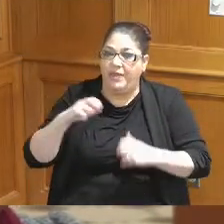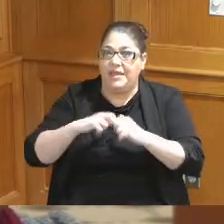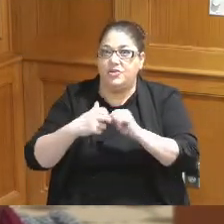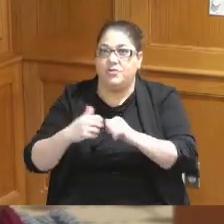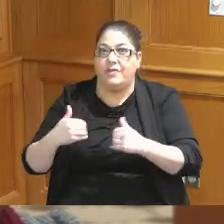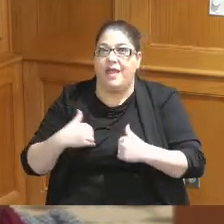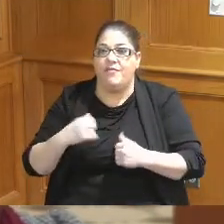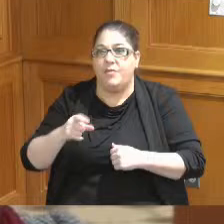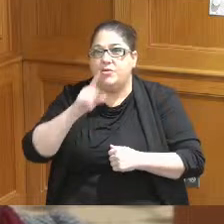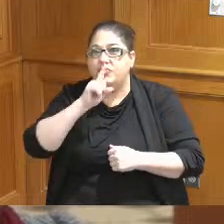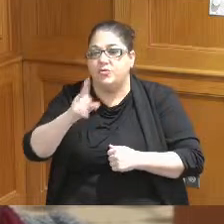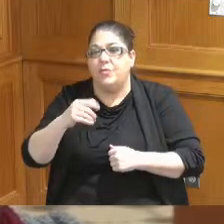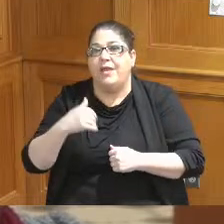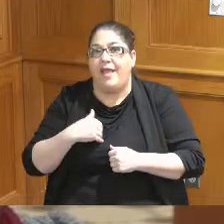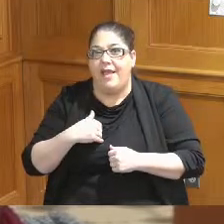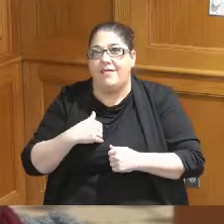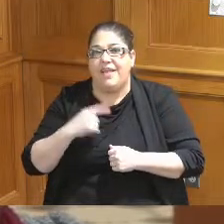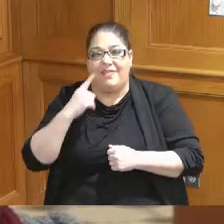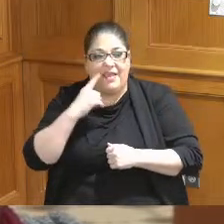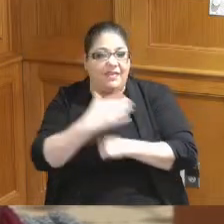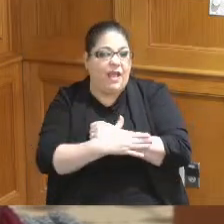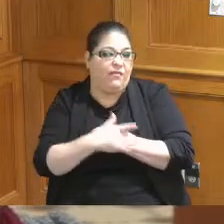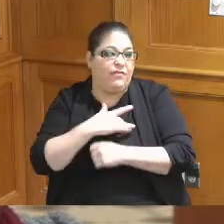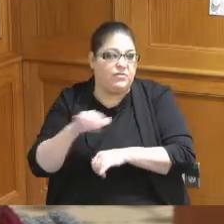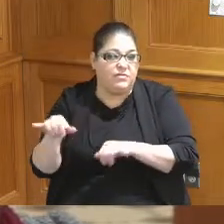want to make sure that we have it and I think this County feels the same way that we have a